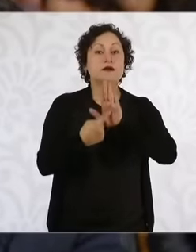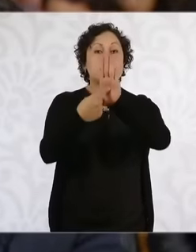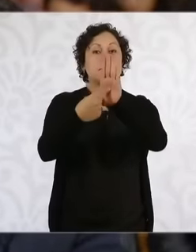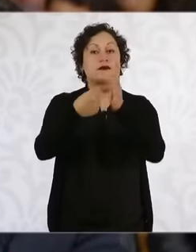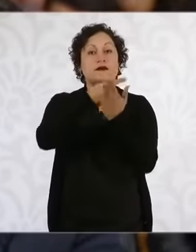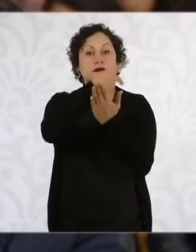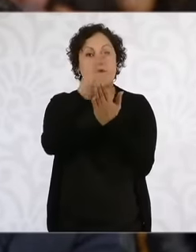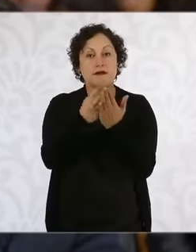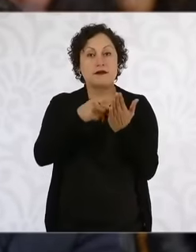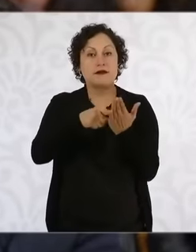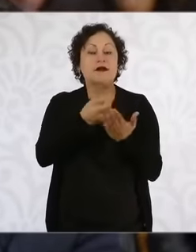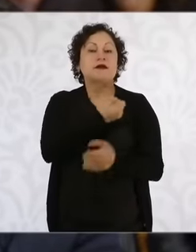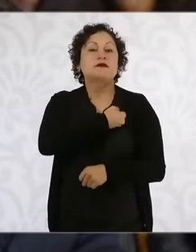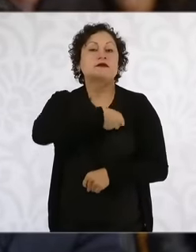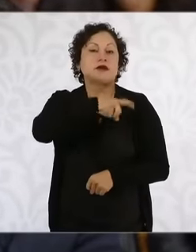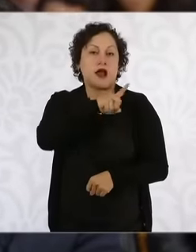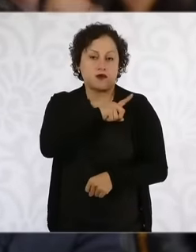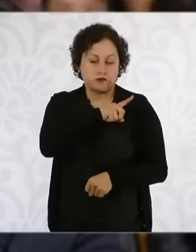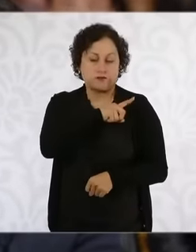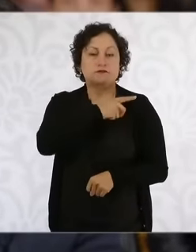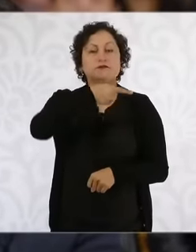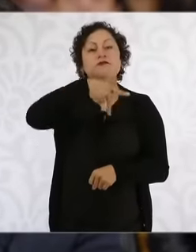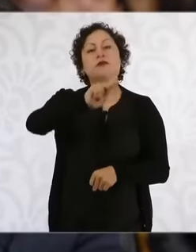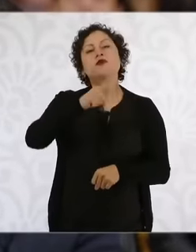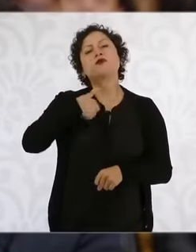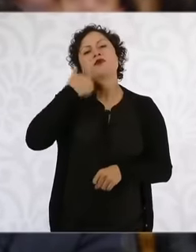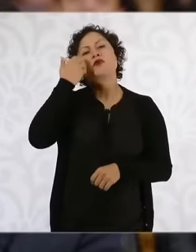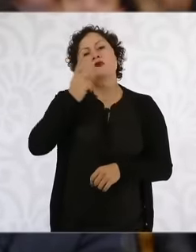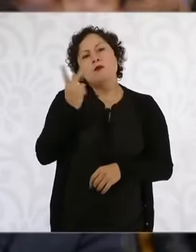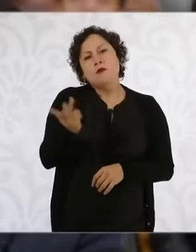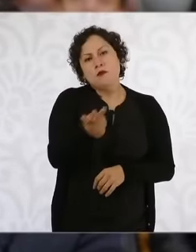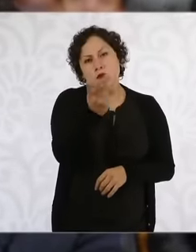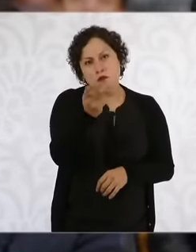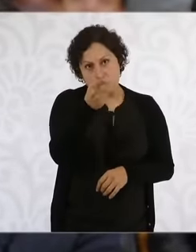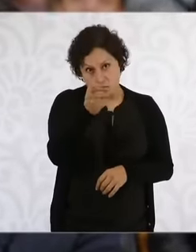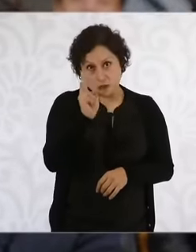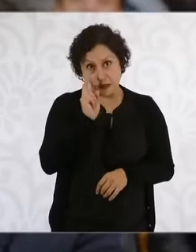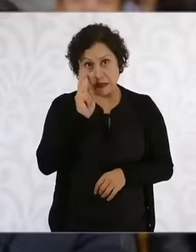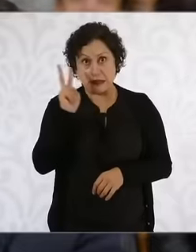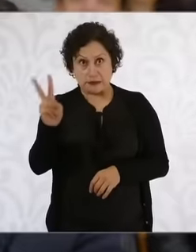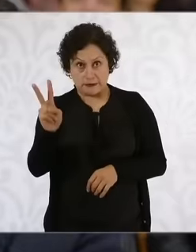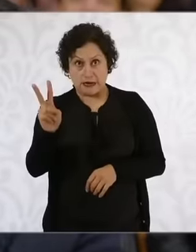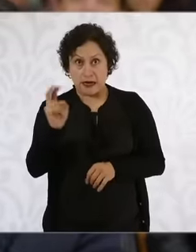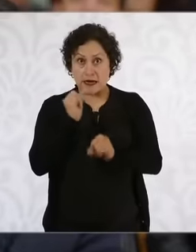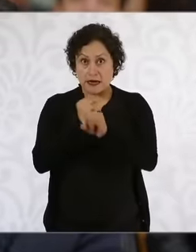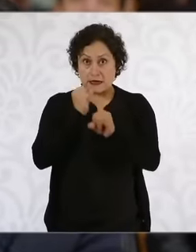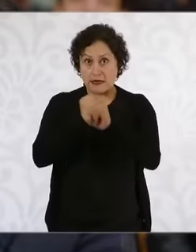ask you if you have already had the opportunity to see a very powerful video that is on the networks where